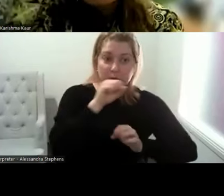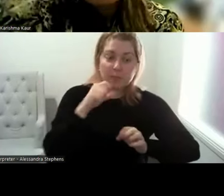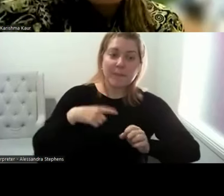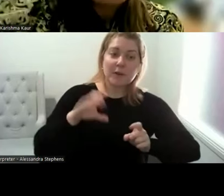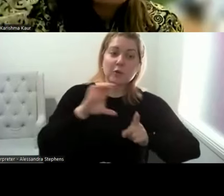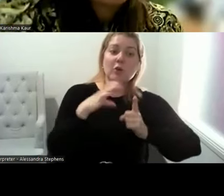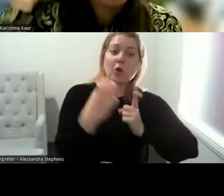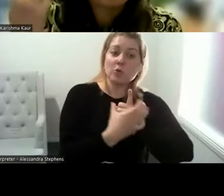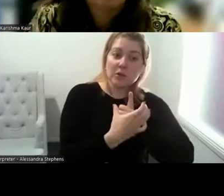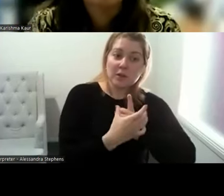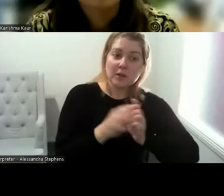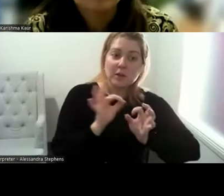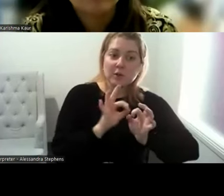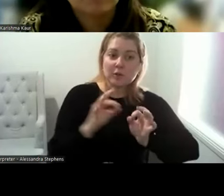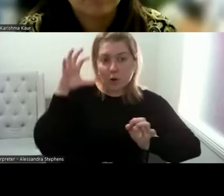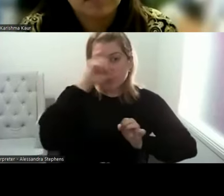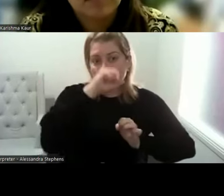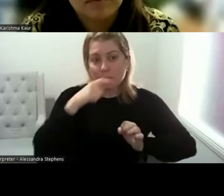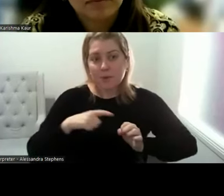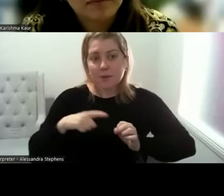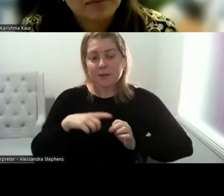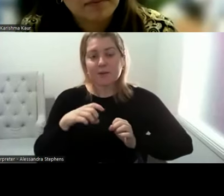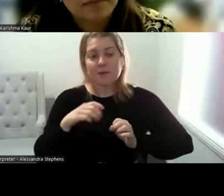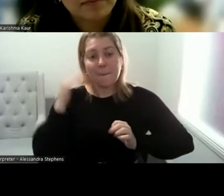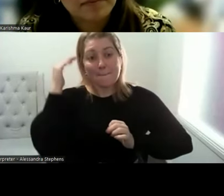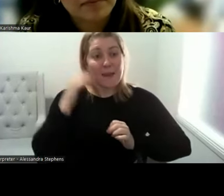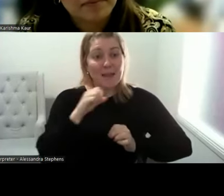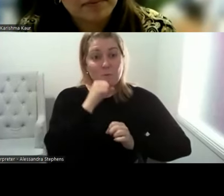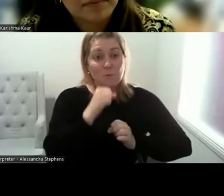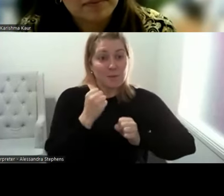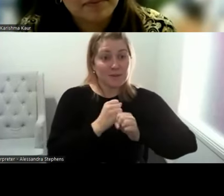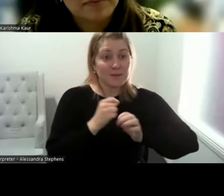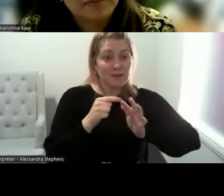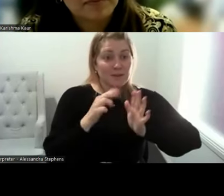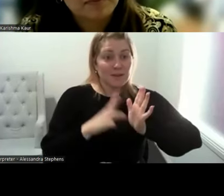don't make assumptions about gender too. So even the way you structure your conversations